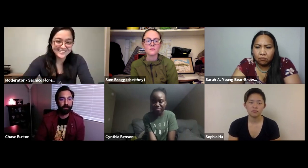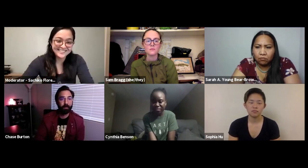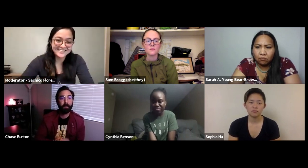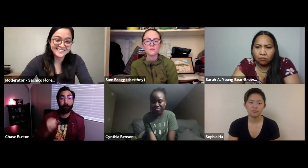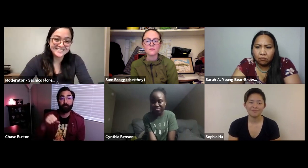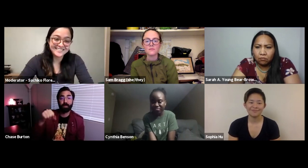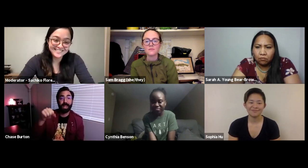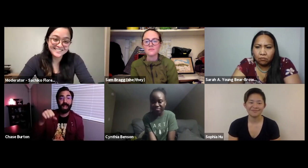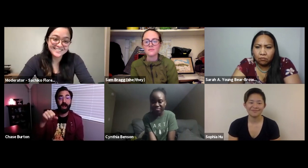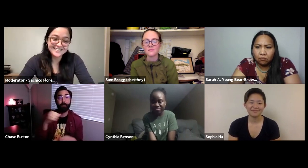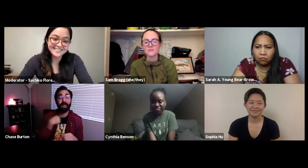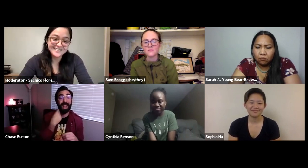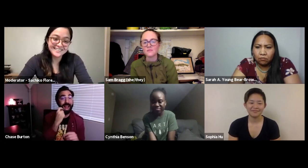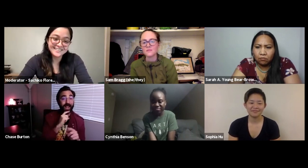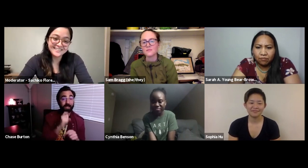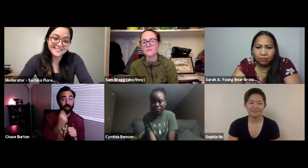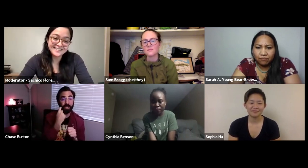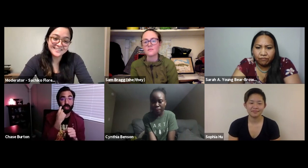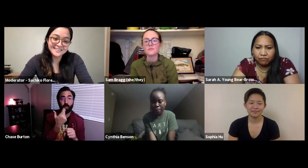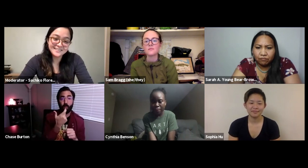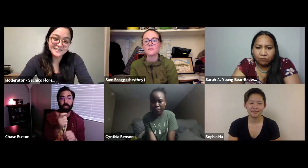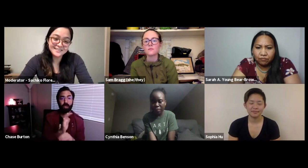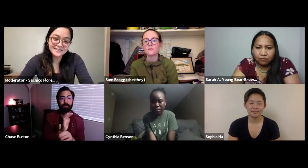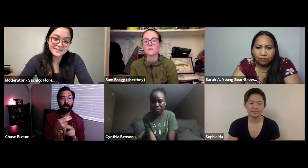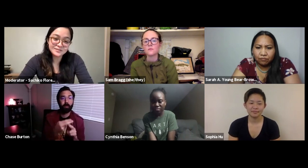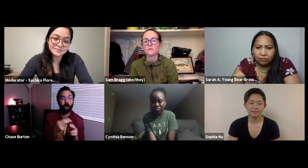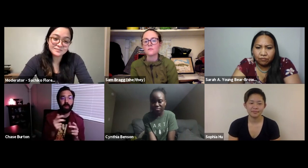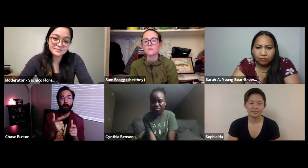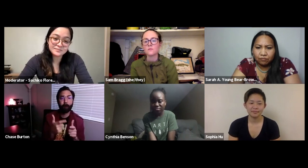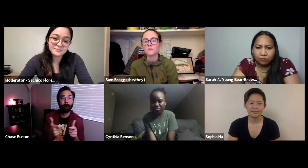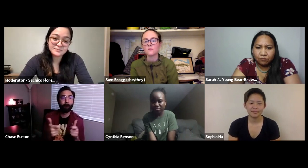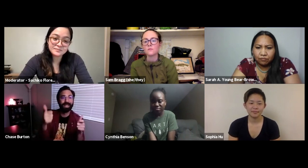seen any outdoor films? CHASE: Sure I actually just watched a film